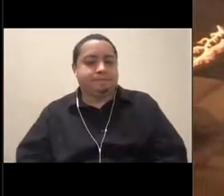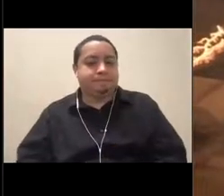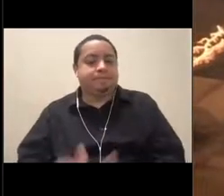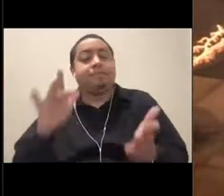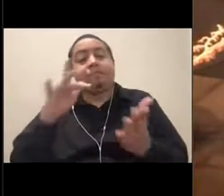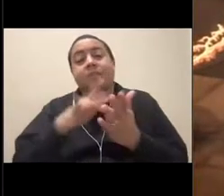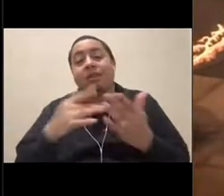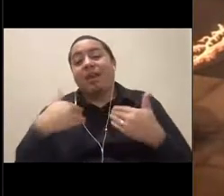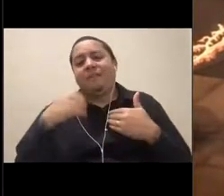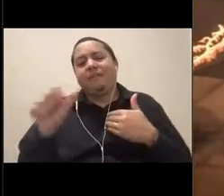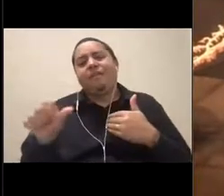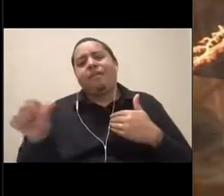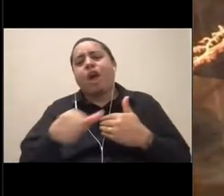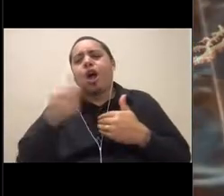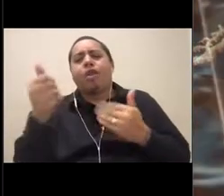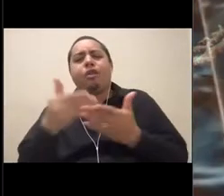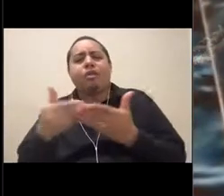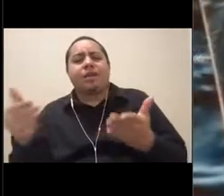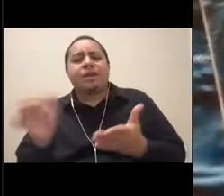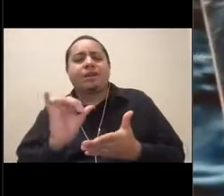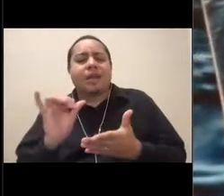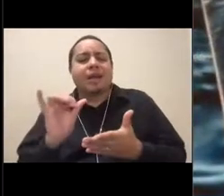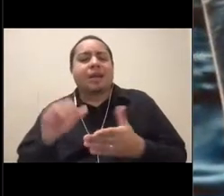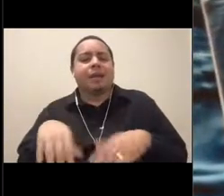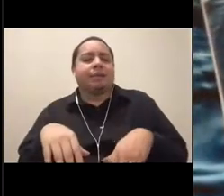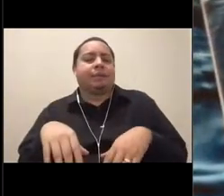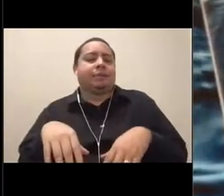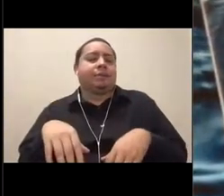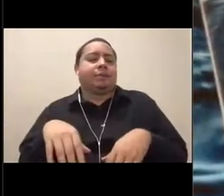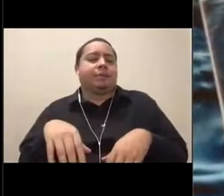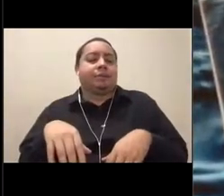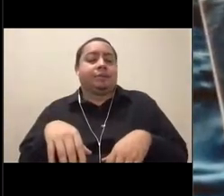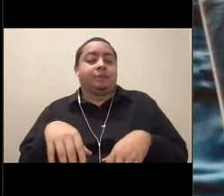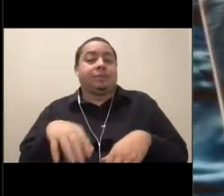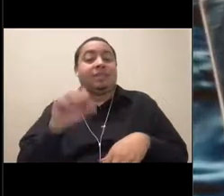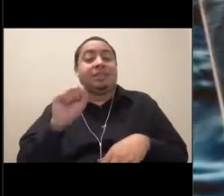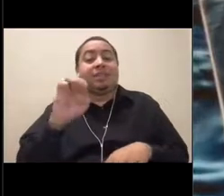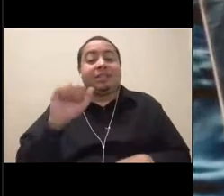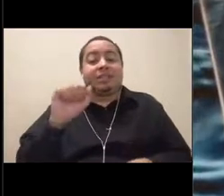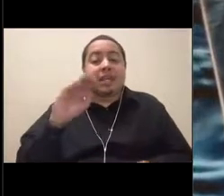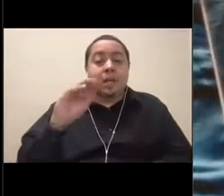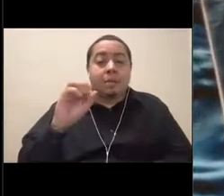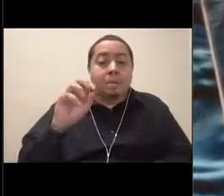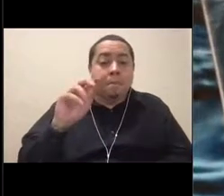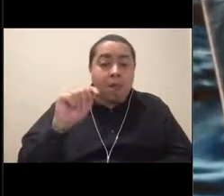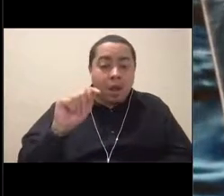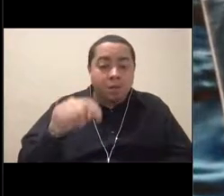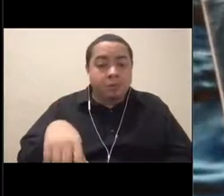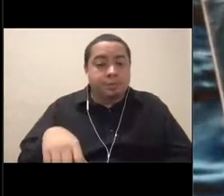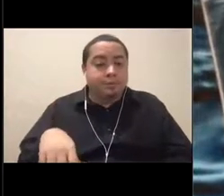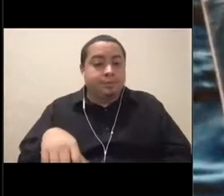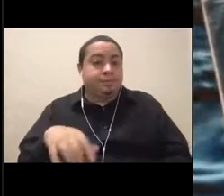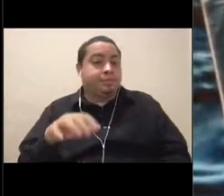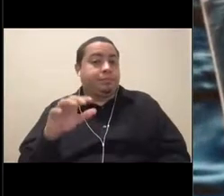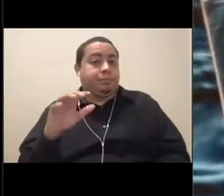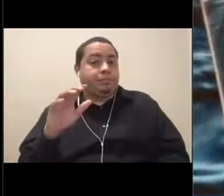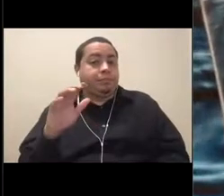you can check out from the deep sea, like a piece of Davidson Seamount. This is actually a piece of deep sea coral